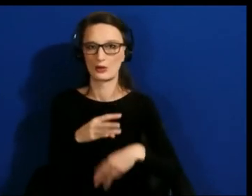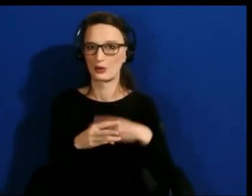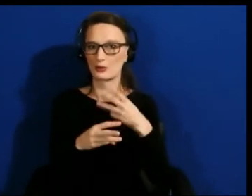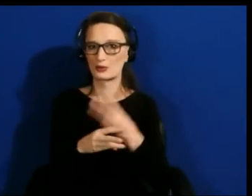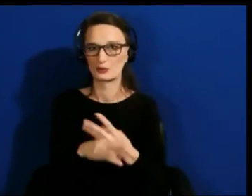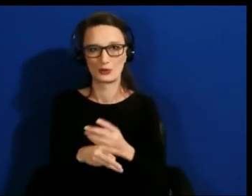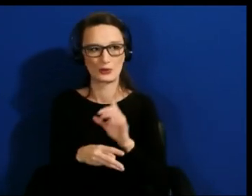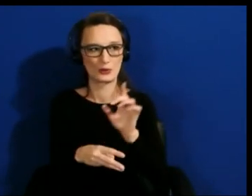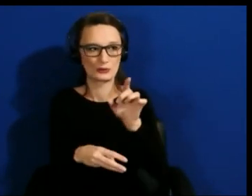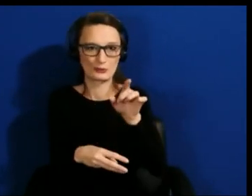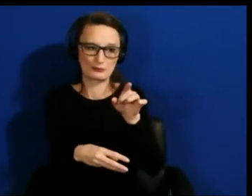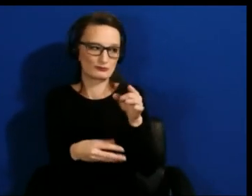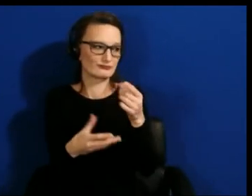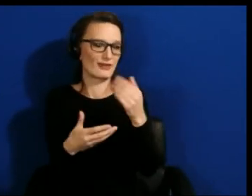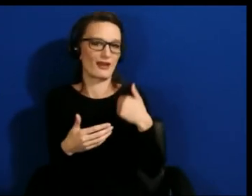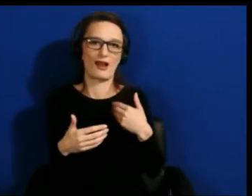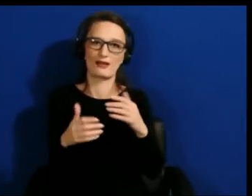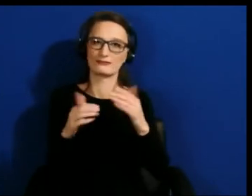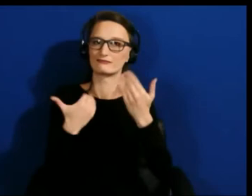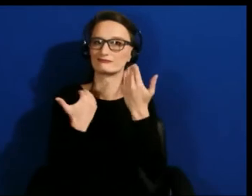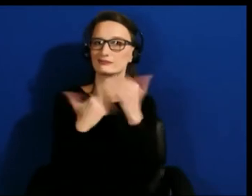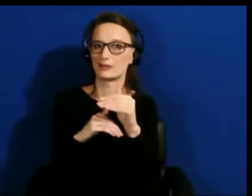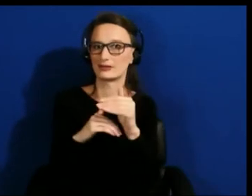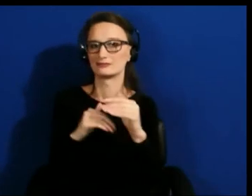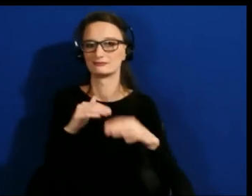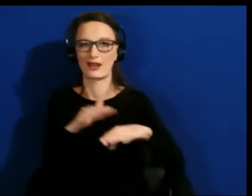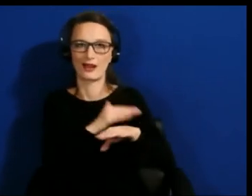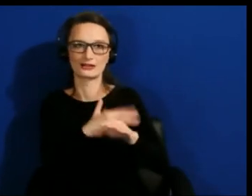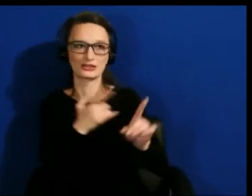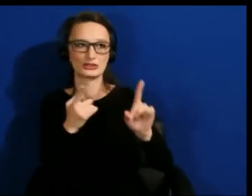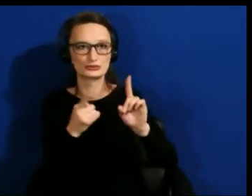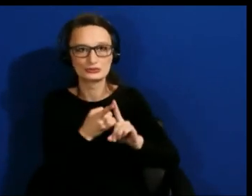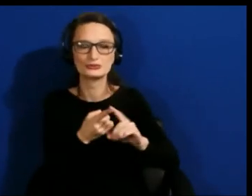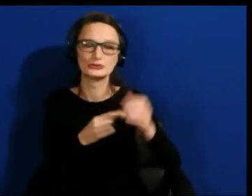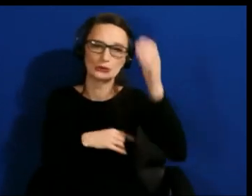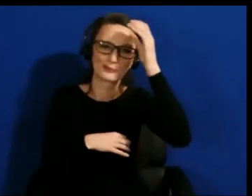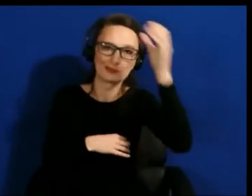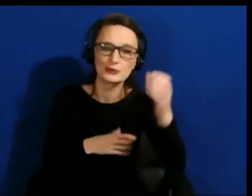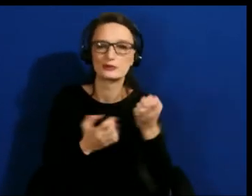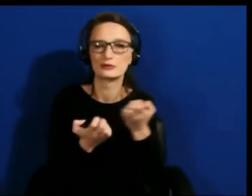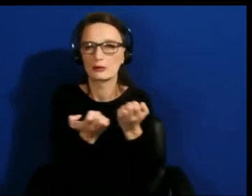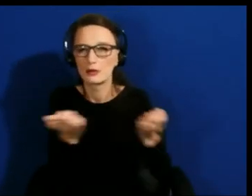while we're talking about specifically hardware enabled experience as opposed to experience that